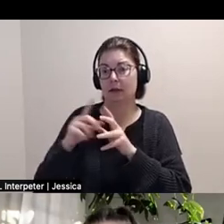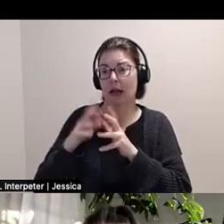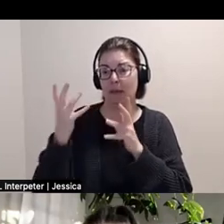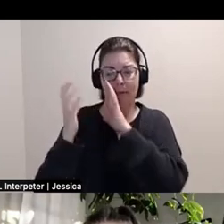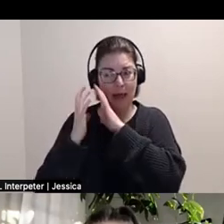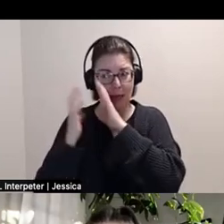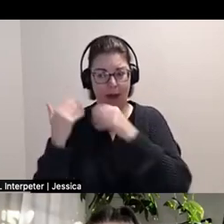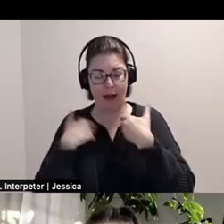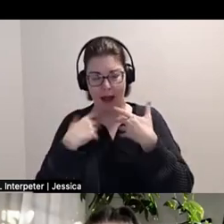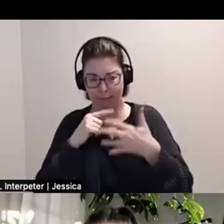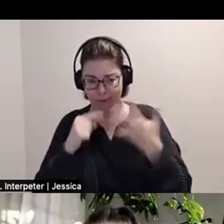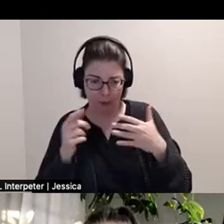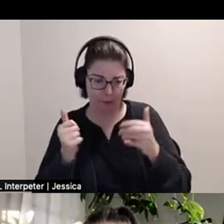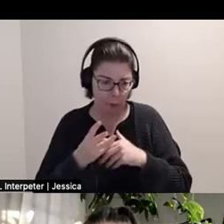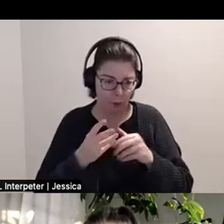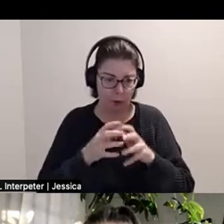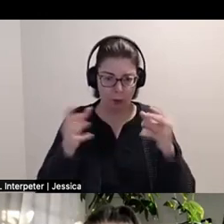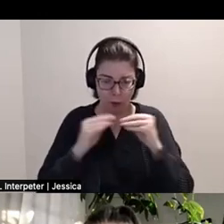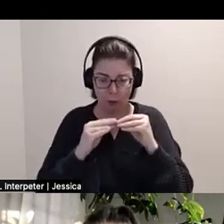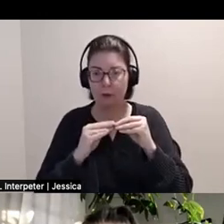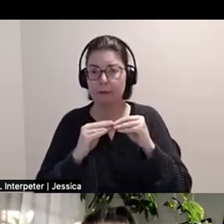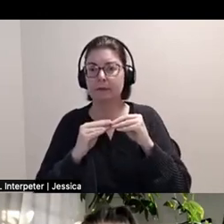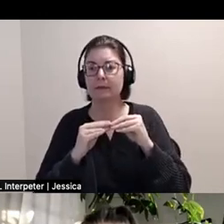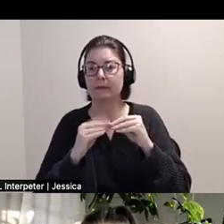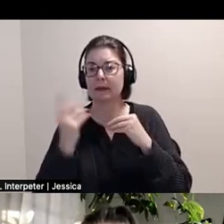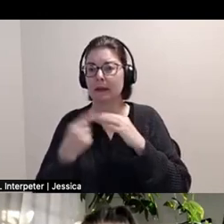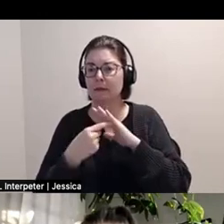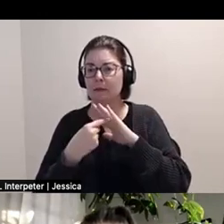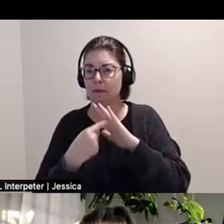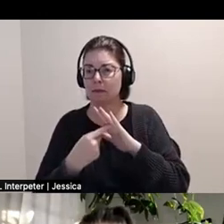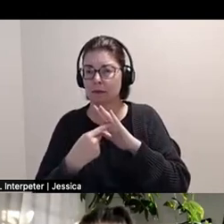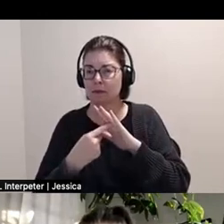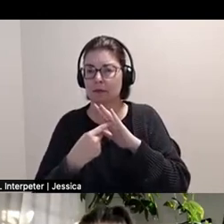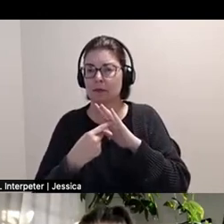And I've always shown it, I've always installed it myself,